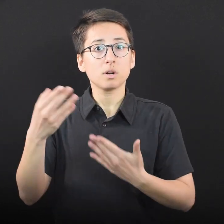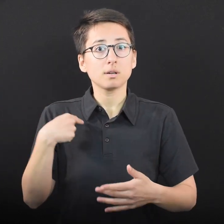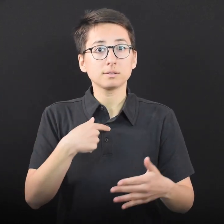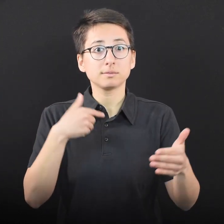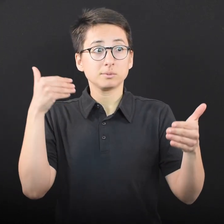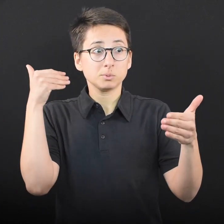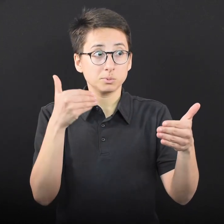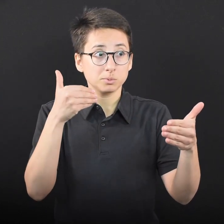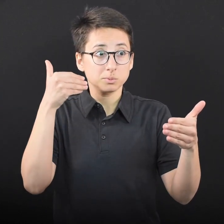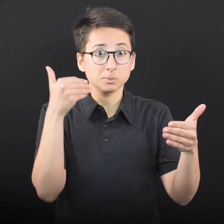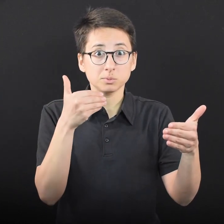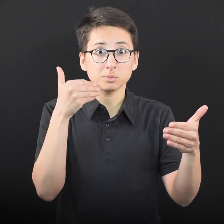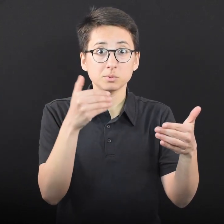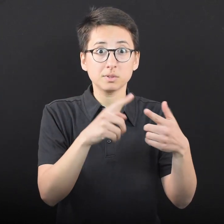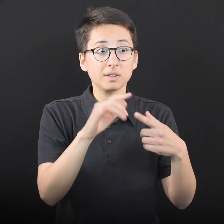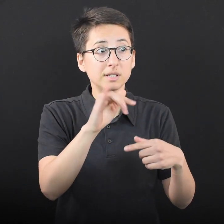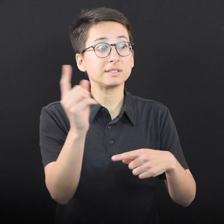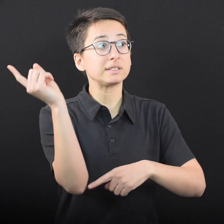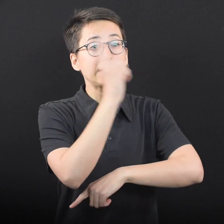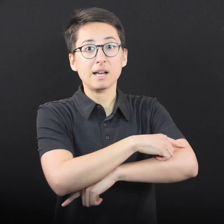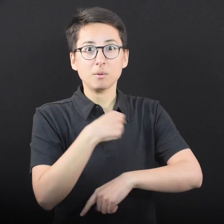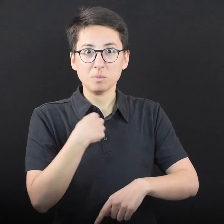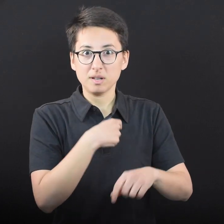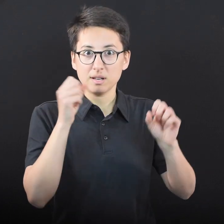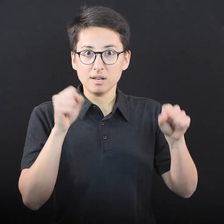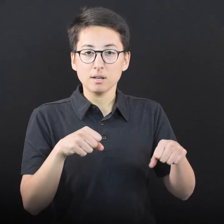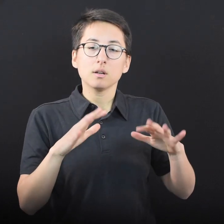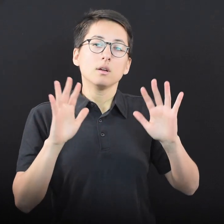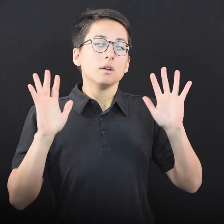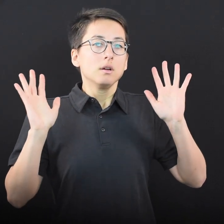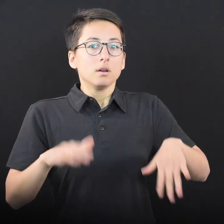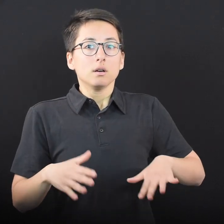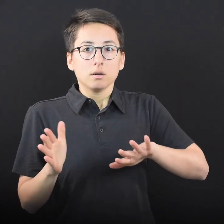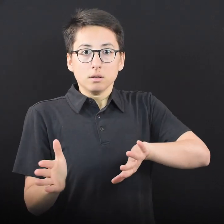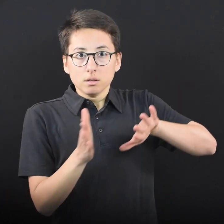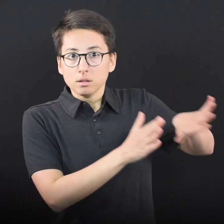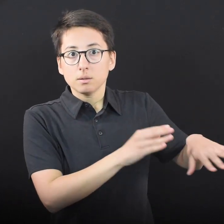brings us all a step closer to moving past the COVID-19 pandemic.